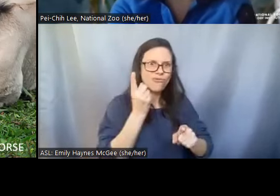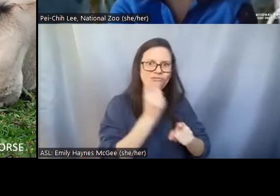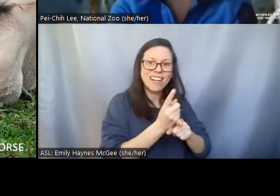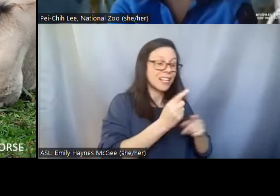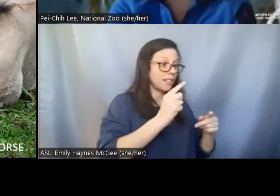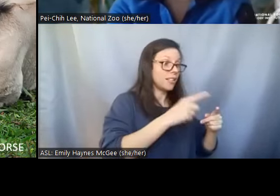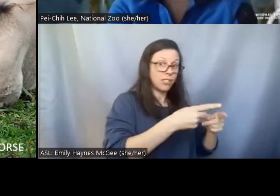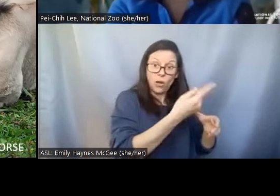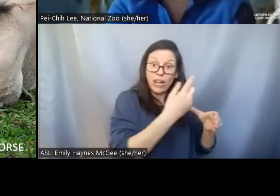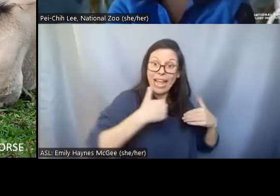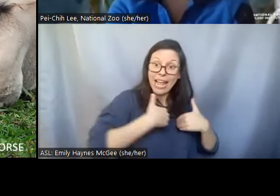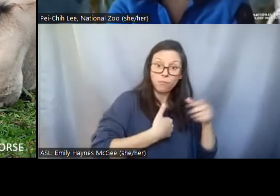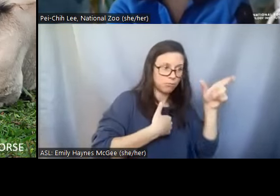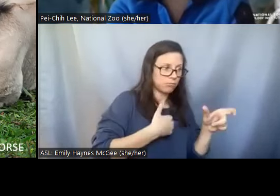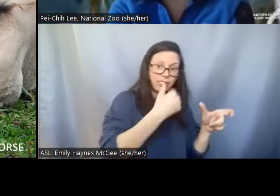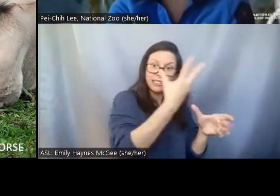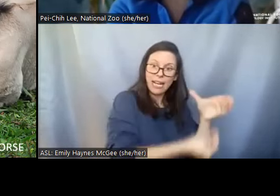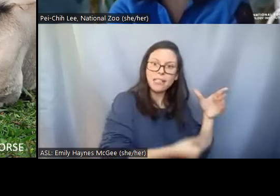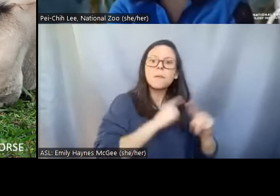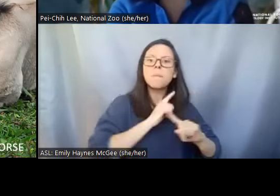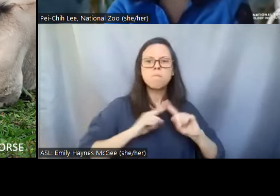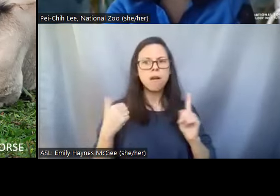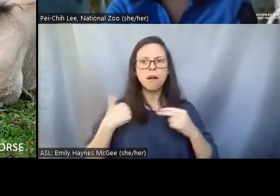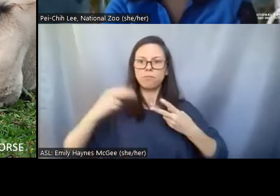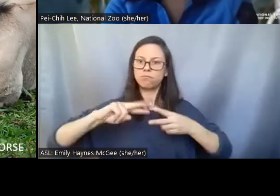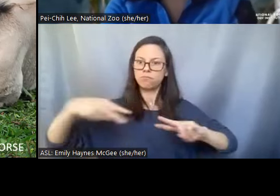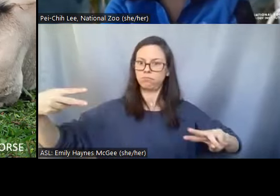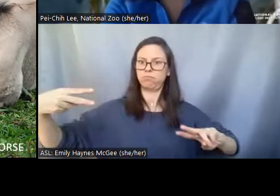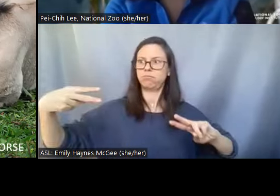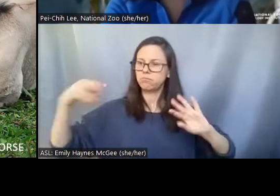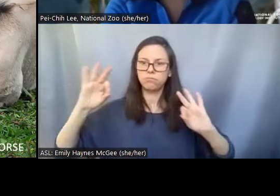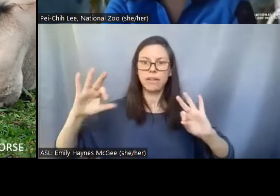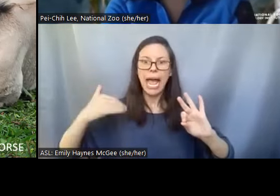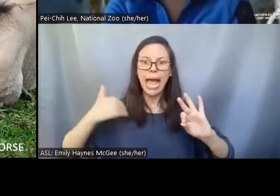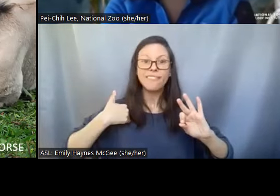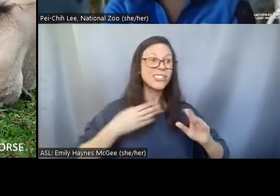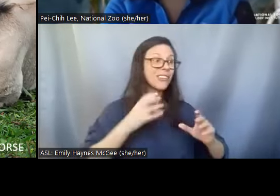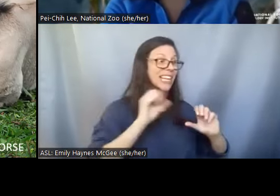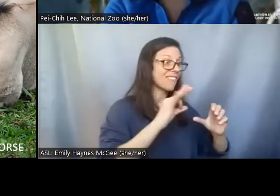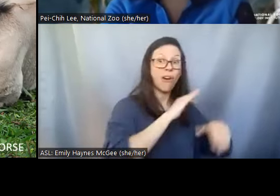use them if the words happen. We have this insurance in our bank.